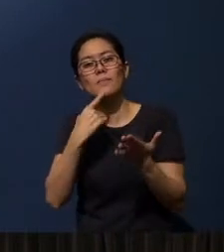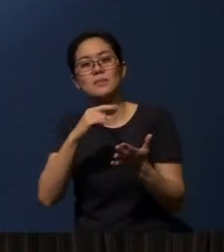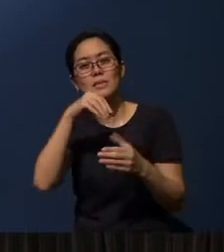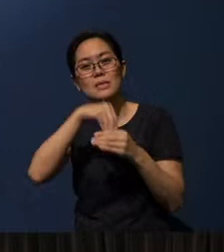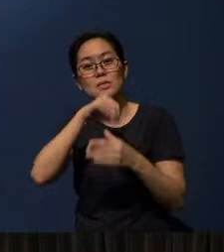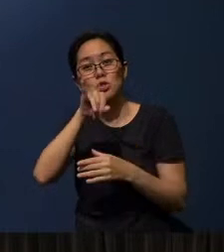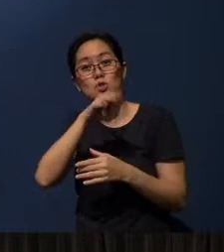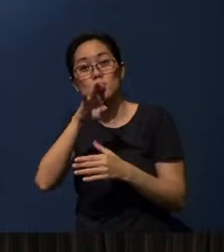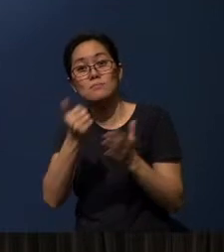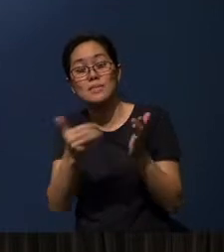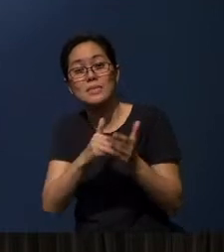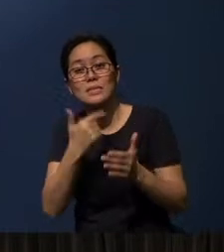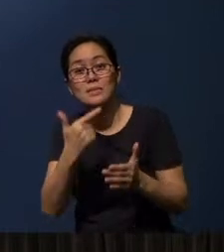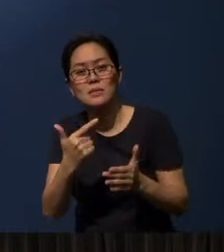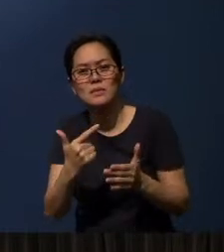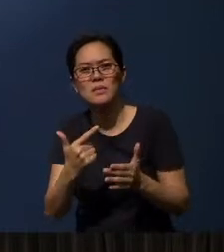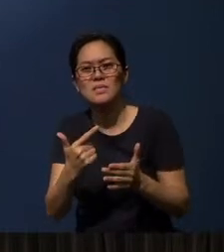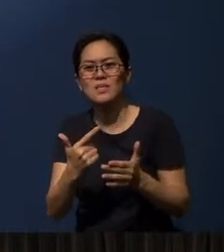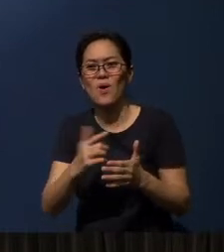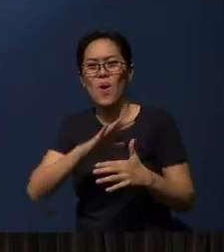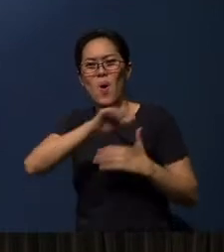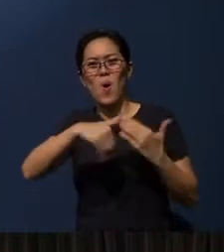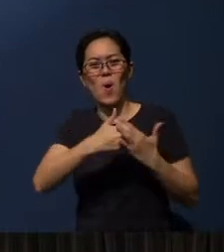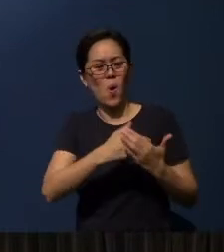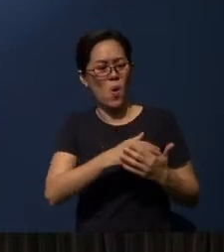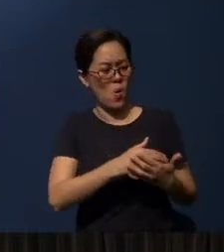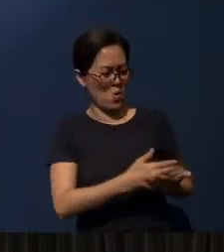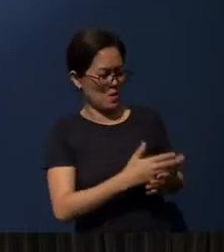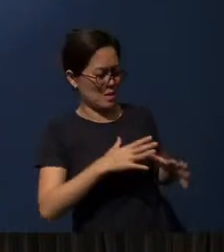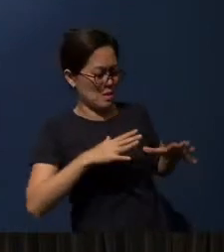“Therefore, get rid of all moral filth and the evil